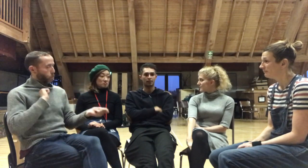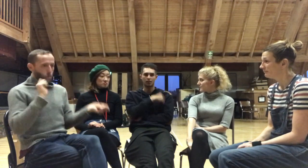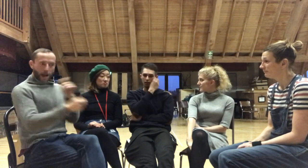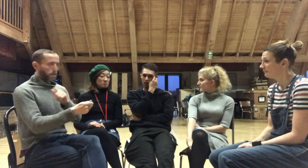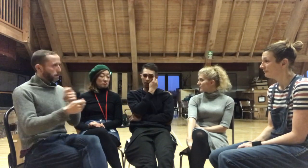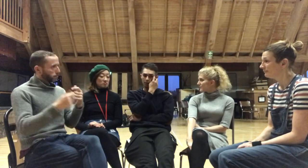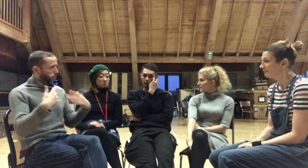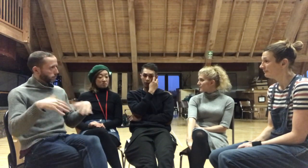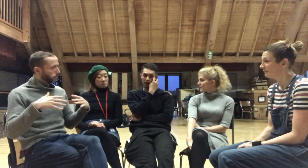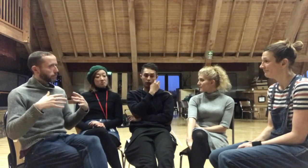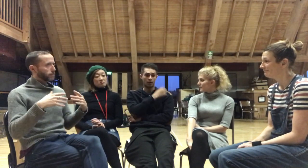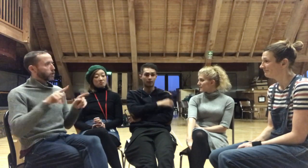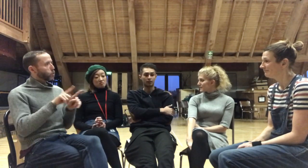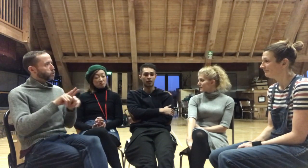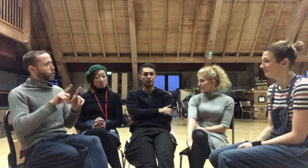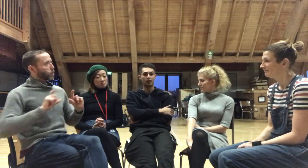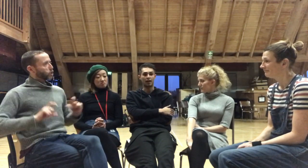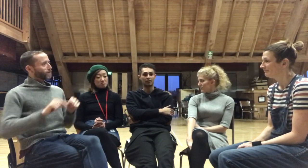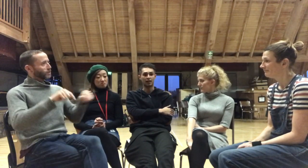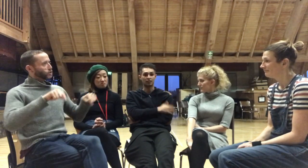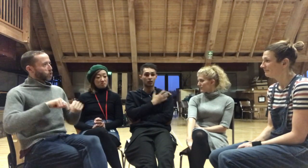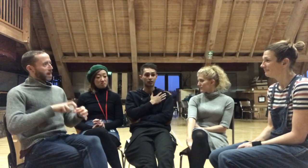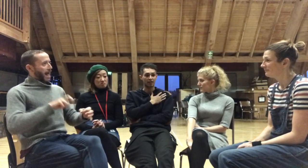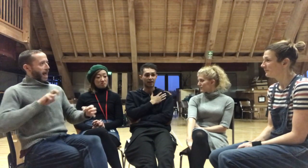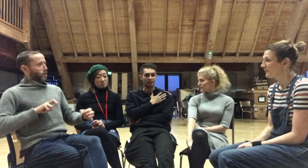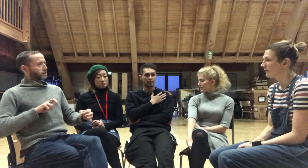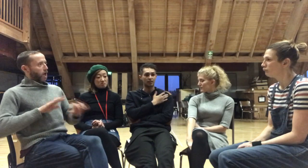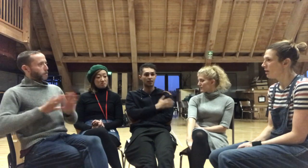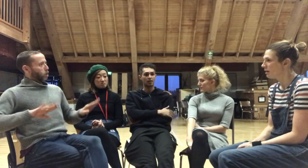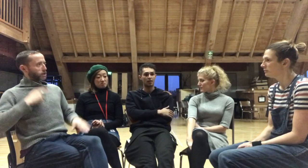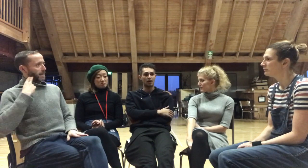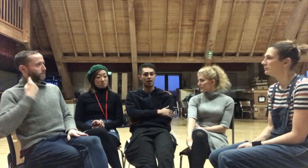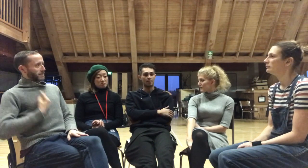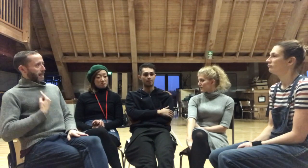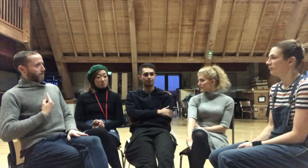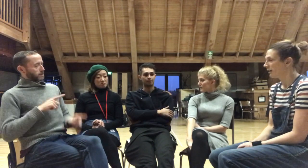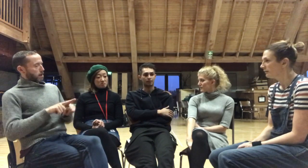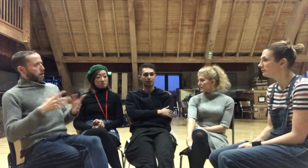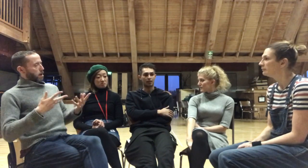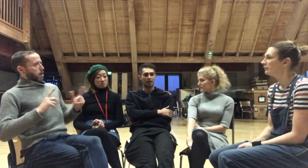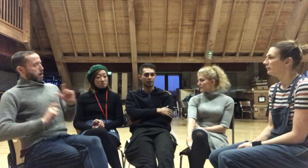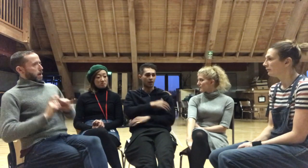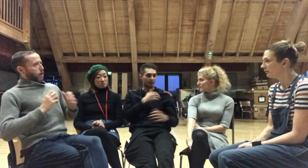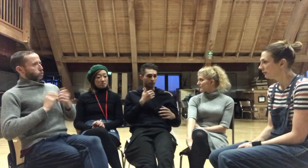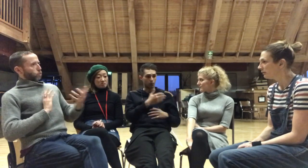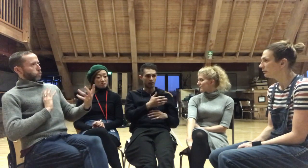puts you out of your comfort zone, as a non Deaf actor you know, having to work